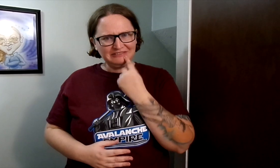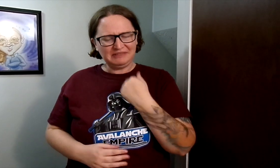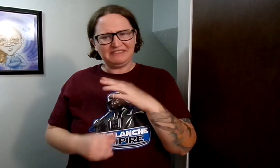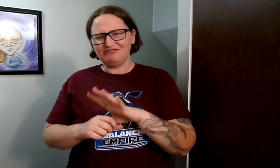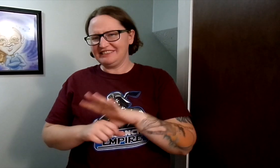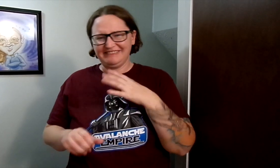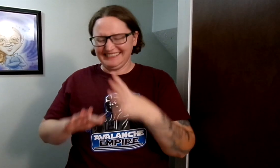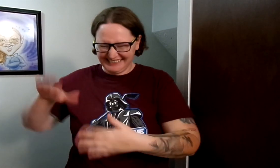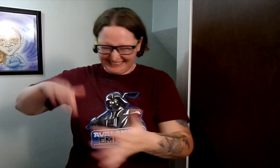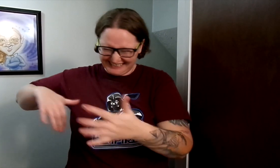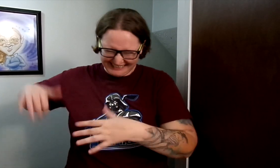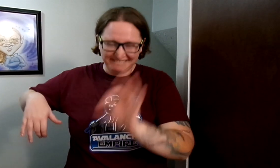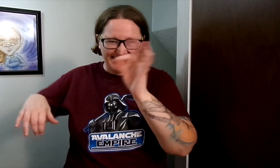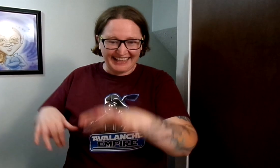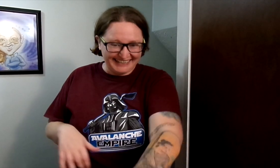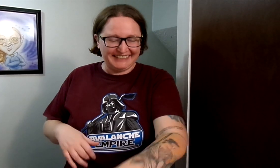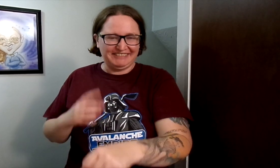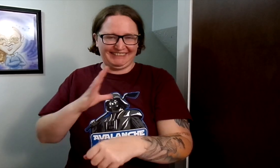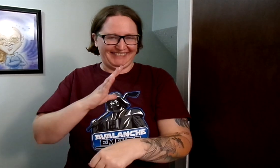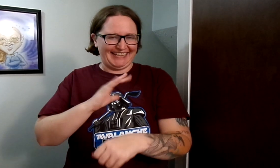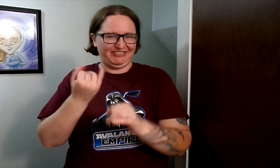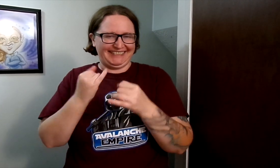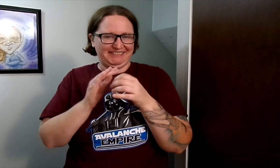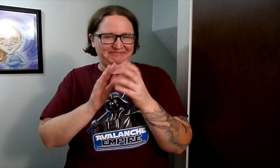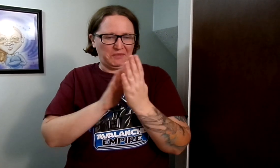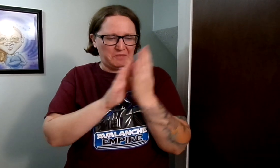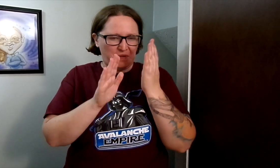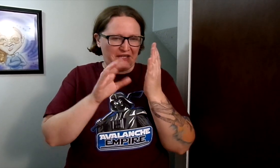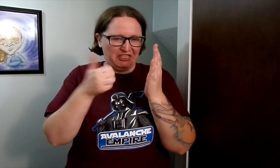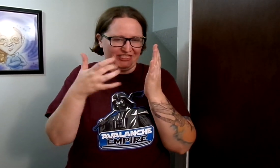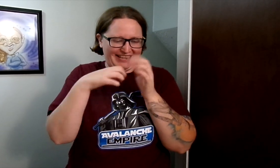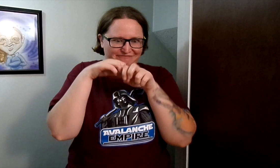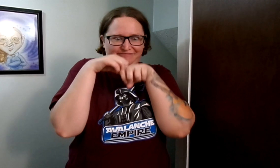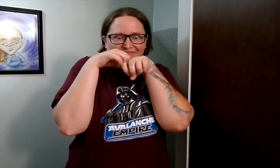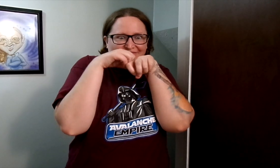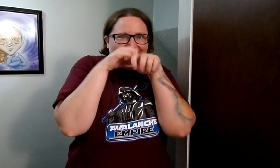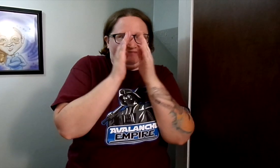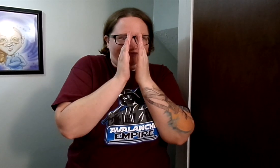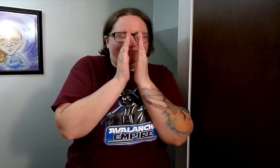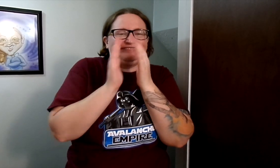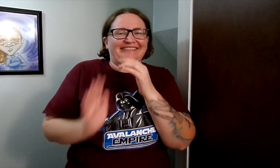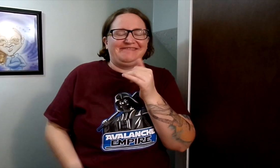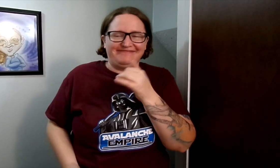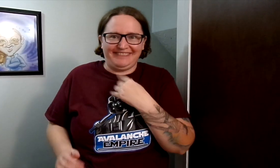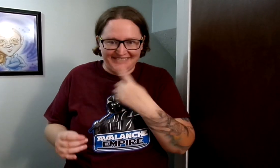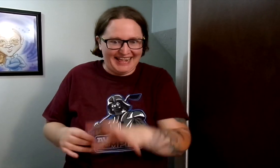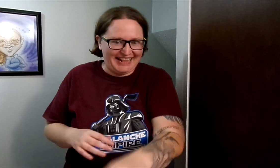I was like crap. So I moved everything I could. I got her out and luckily she was just sitting there against the wall all squeezed in.